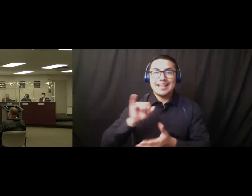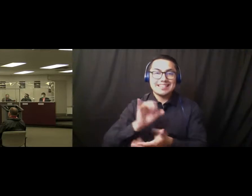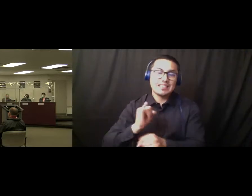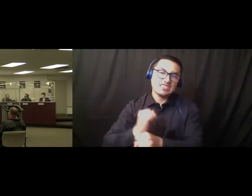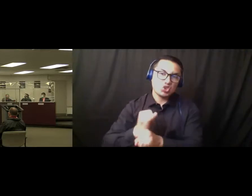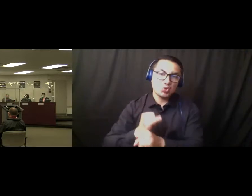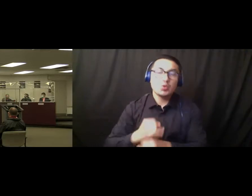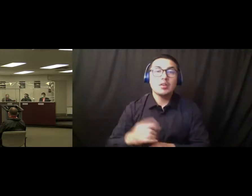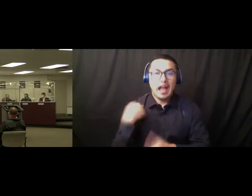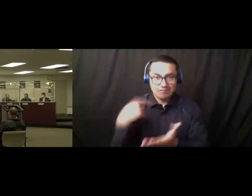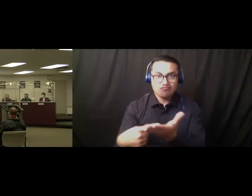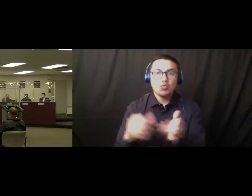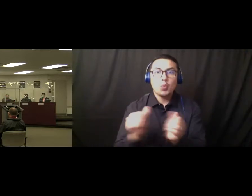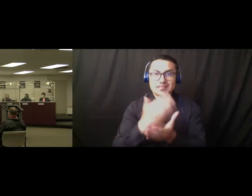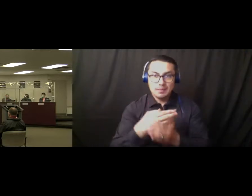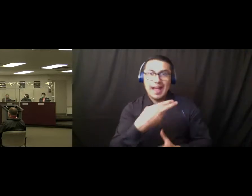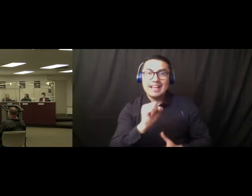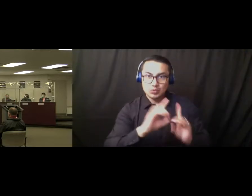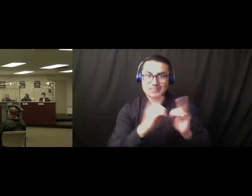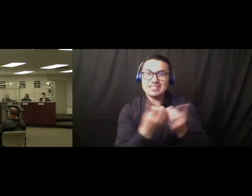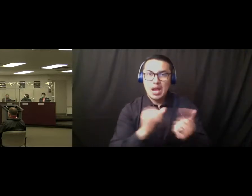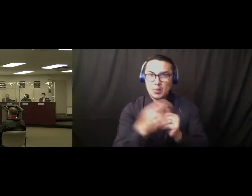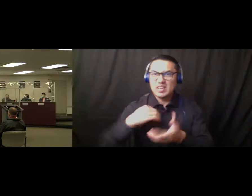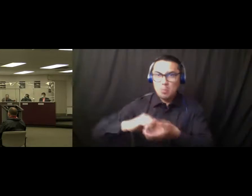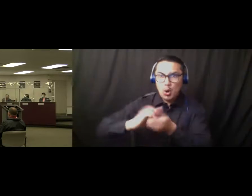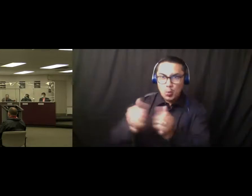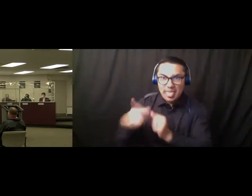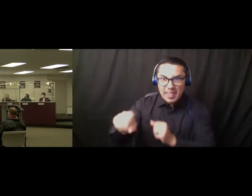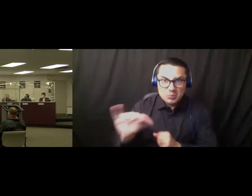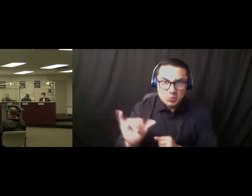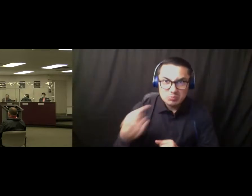High School District on how we might be able to further partner with them and in this regard.